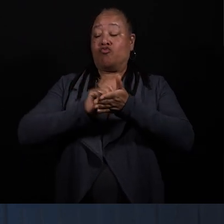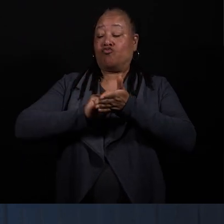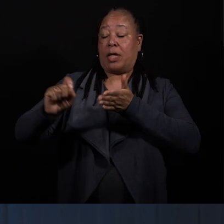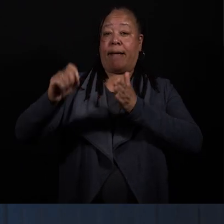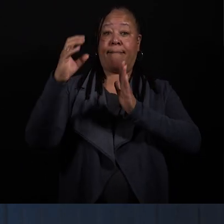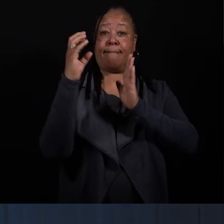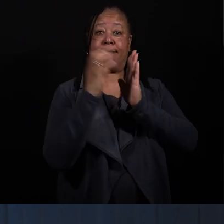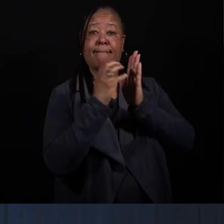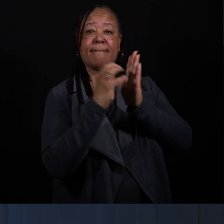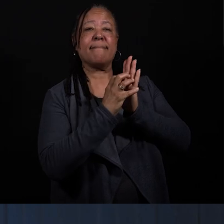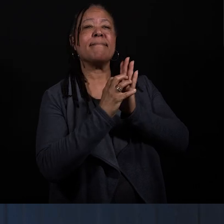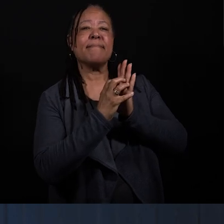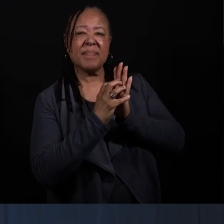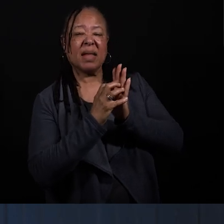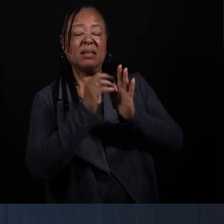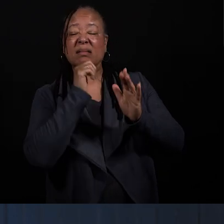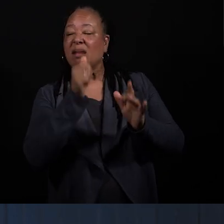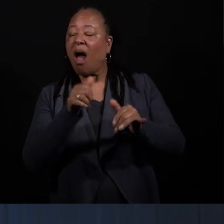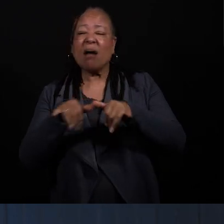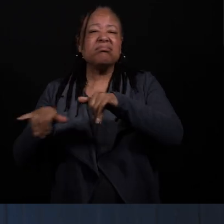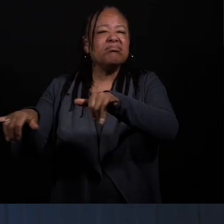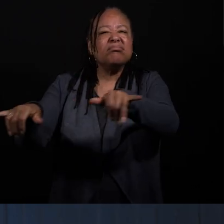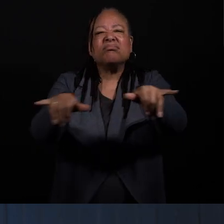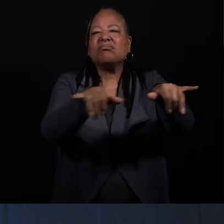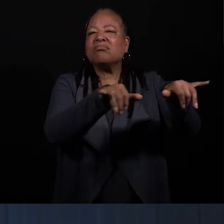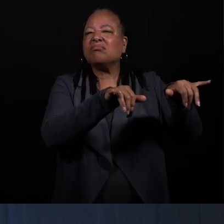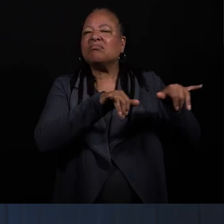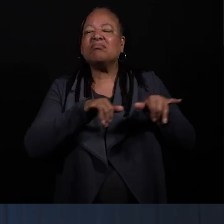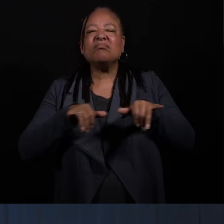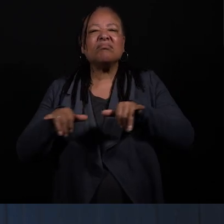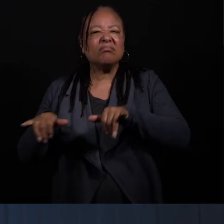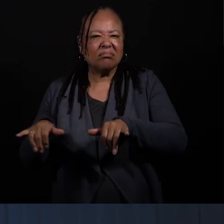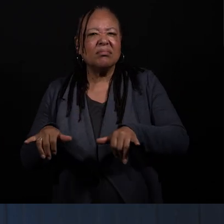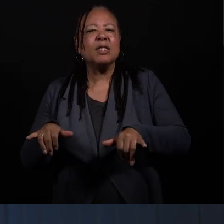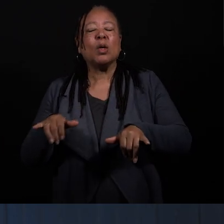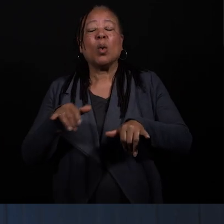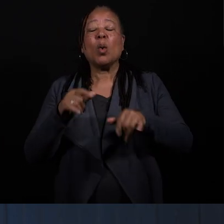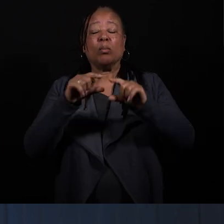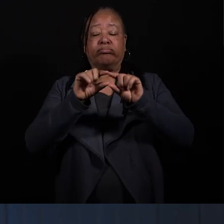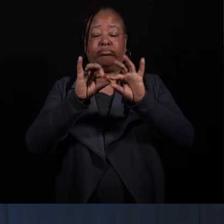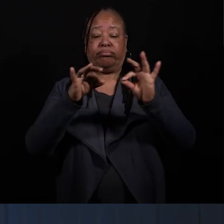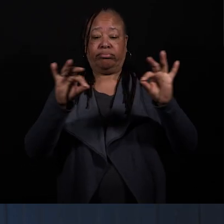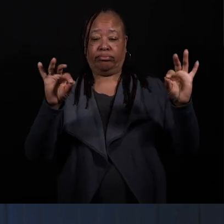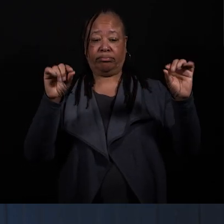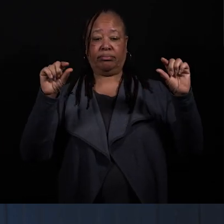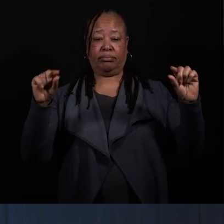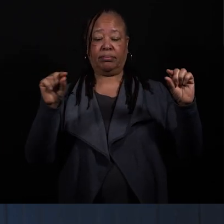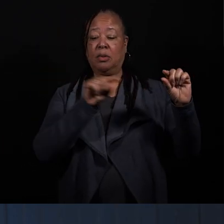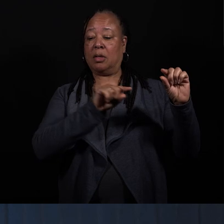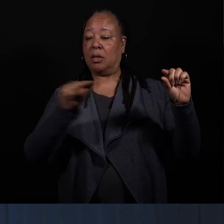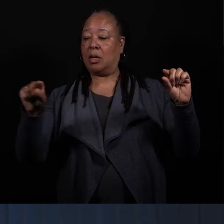and the spelling of what they say is non-standard, you put S-I-C, sic,